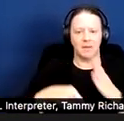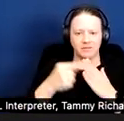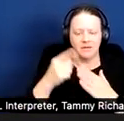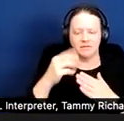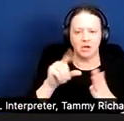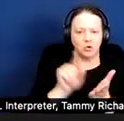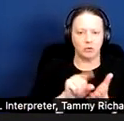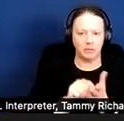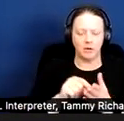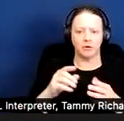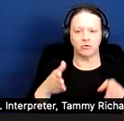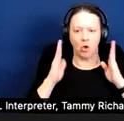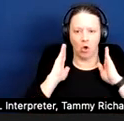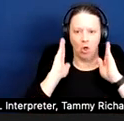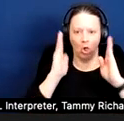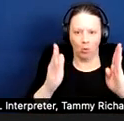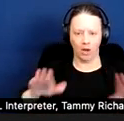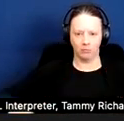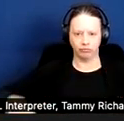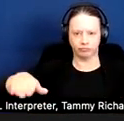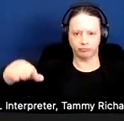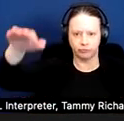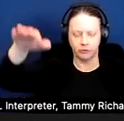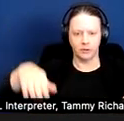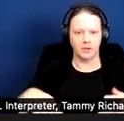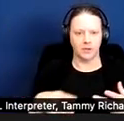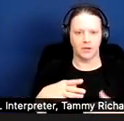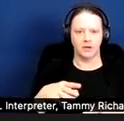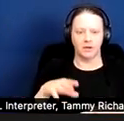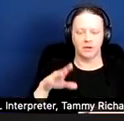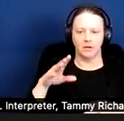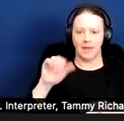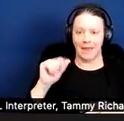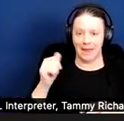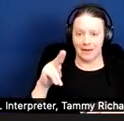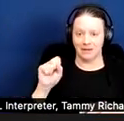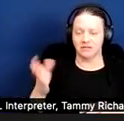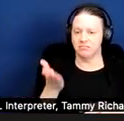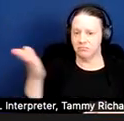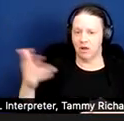Agnes serves Trina with a three day notice requiring her to clean up her apartment or face eviction.